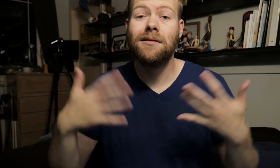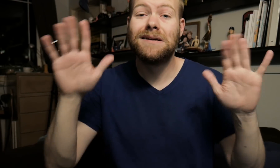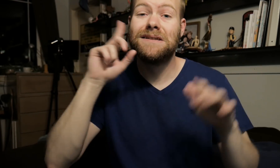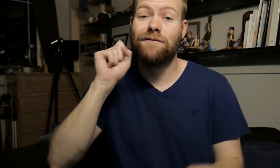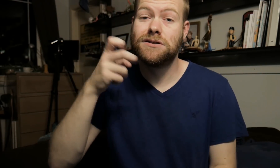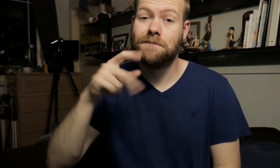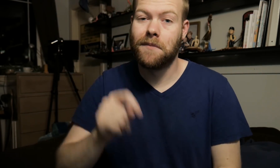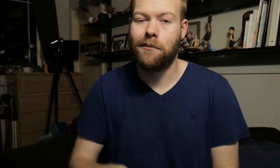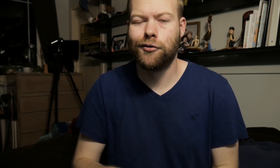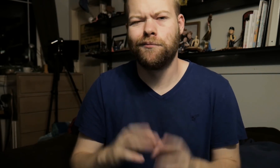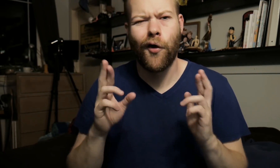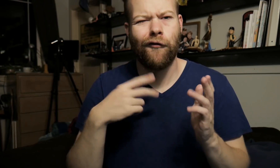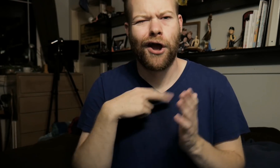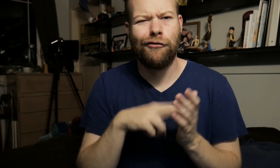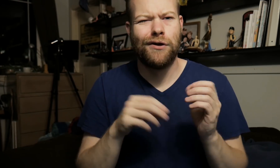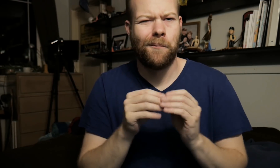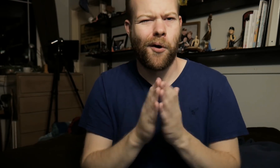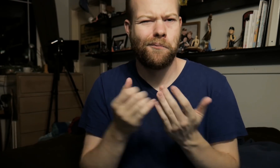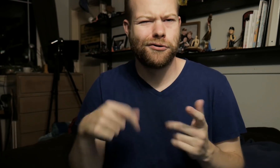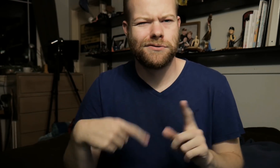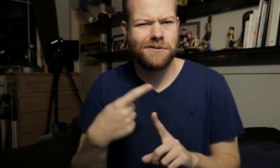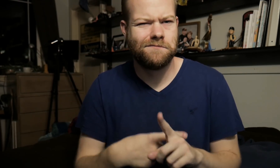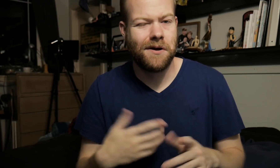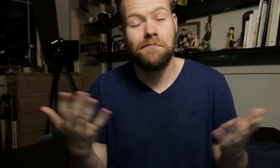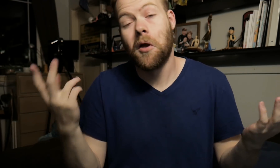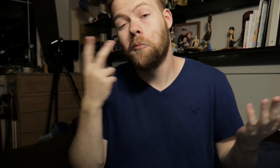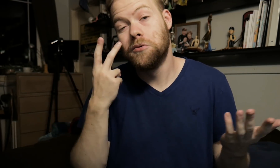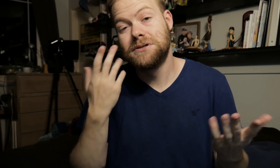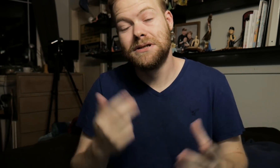That's it for September! Hopefully I read more books this month. We'll see.